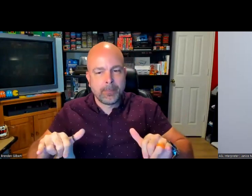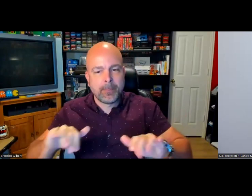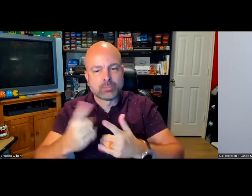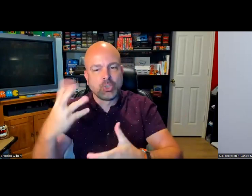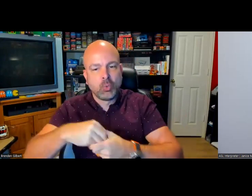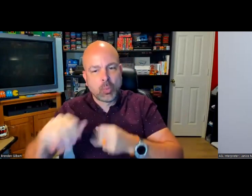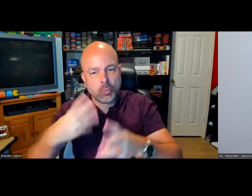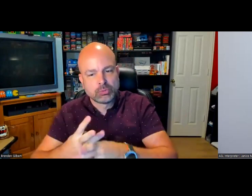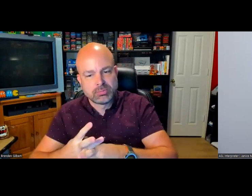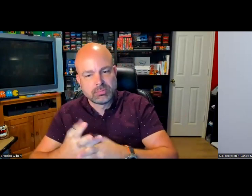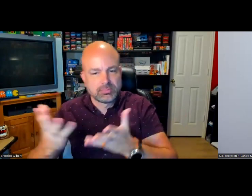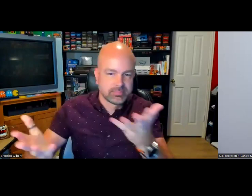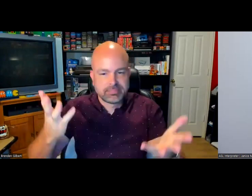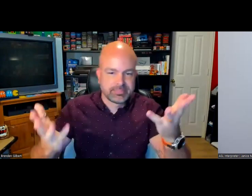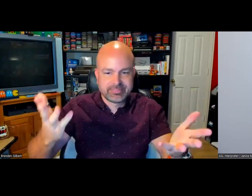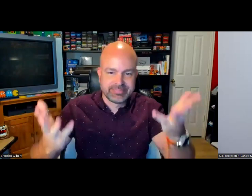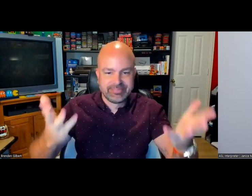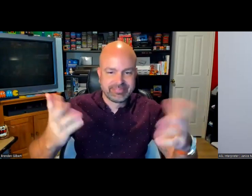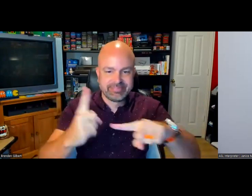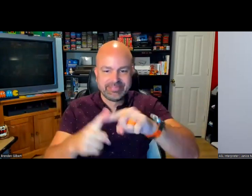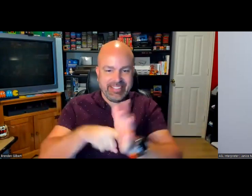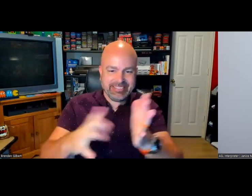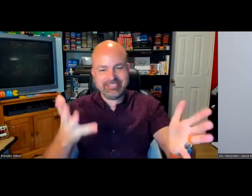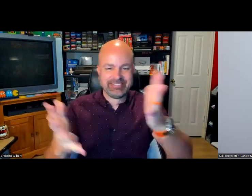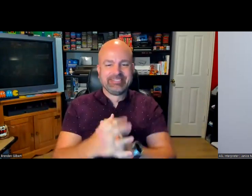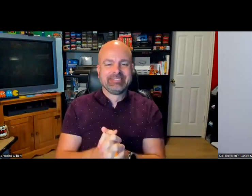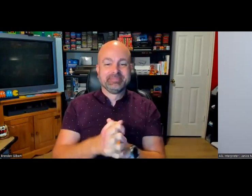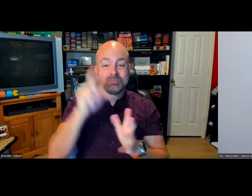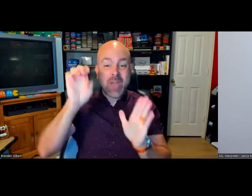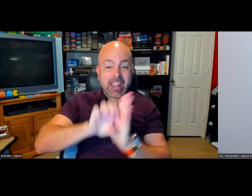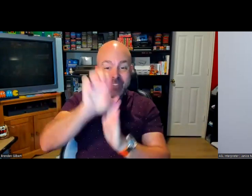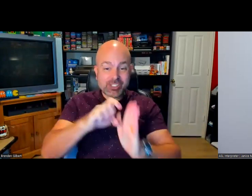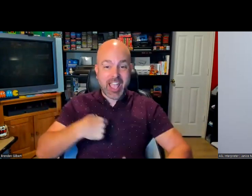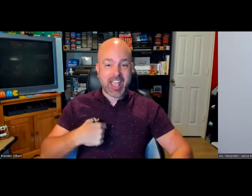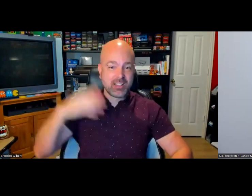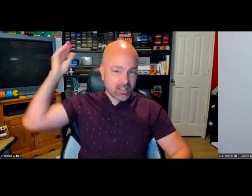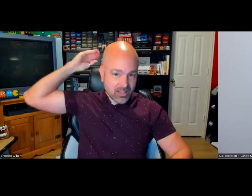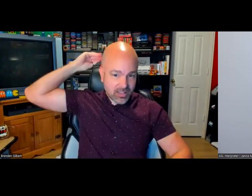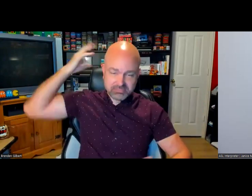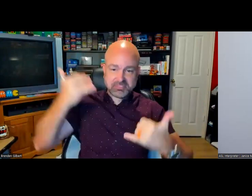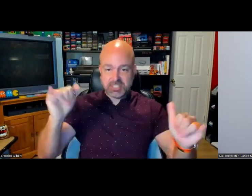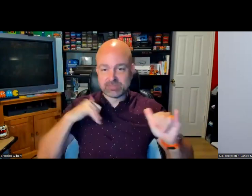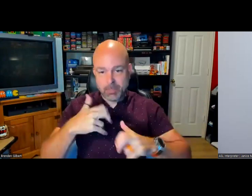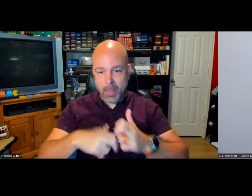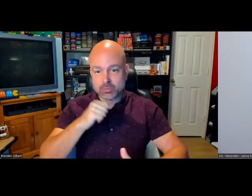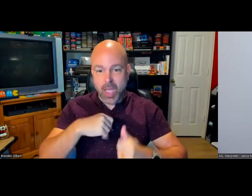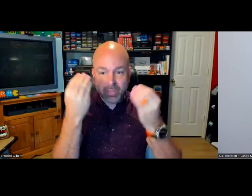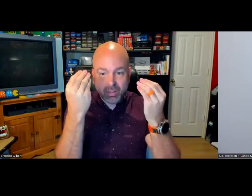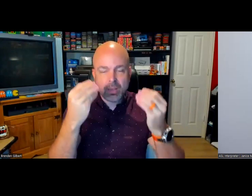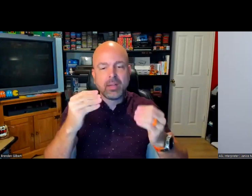to be perfect, but it does have to include what's happening in the world for the people to be able to understand it. Again,